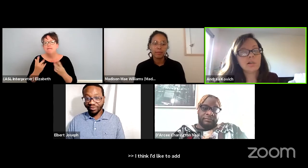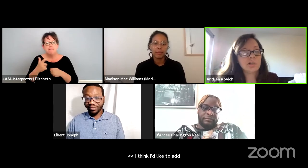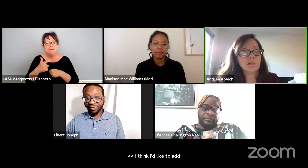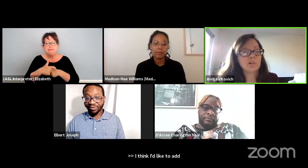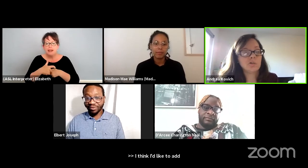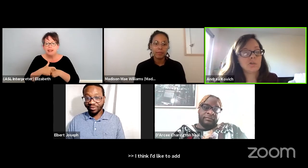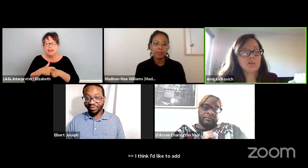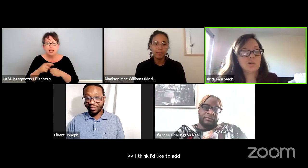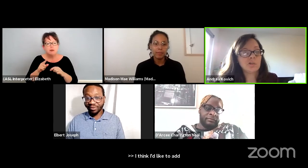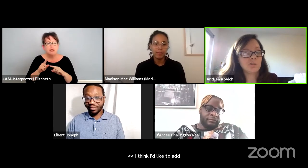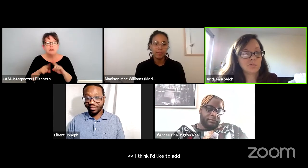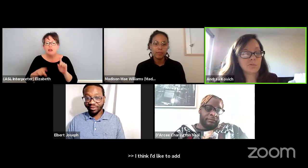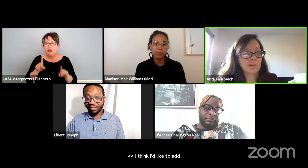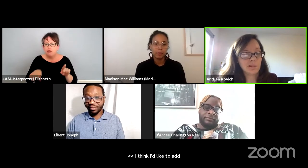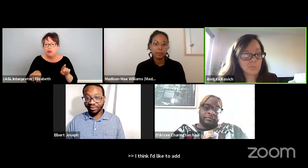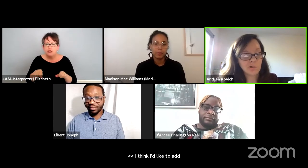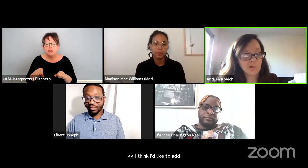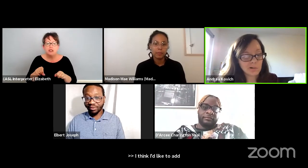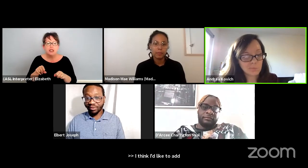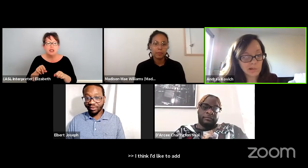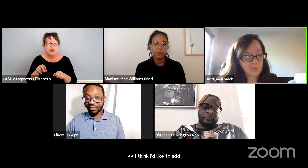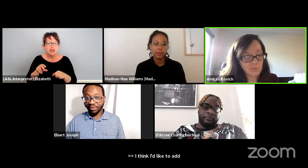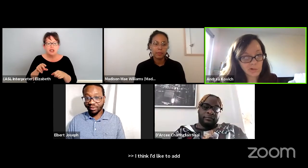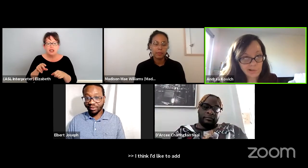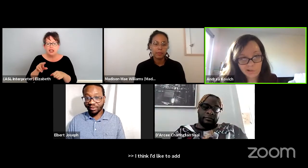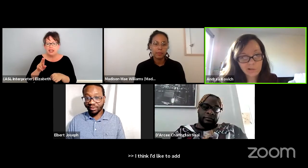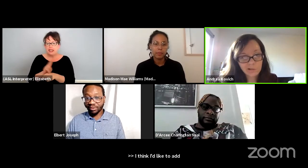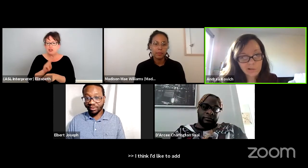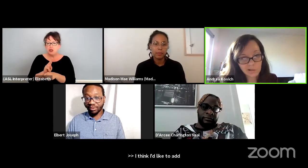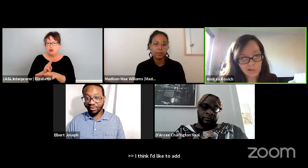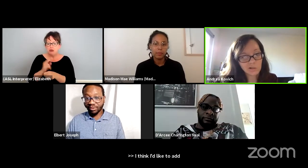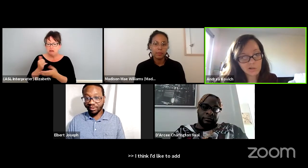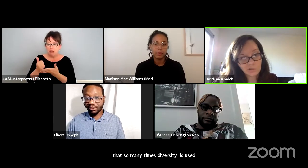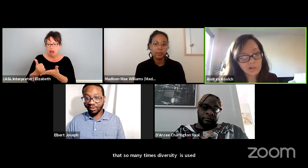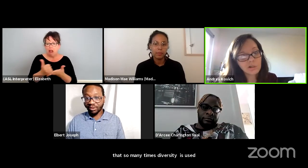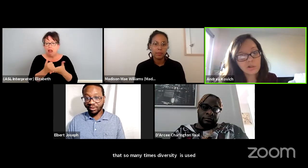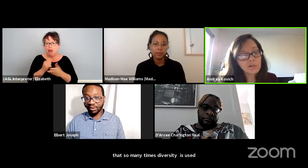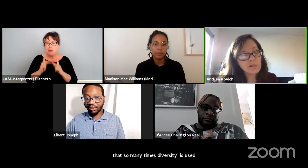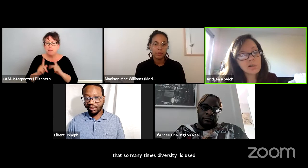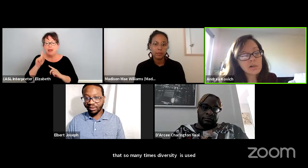is used to think more about race and culture.